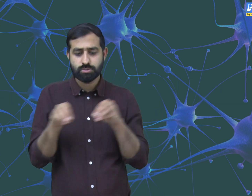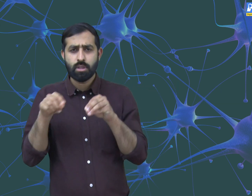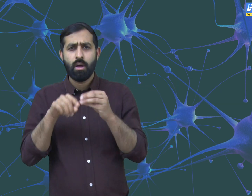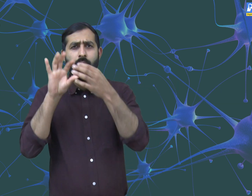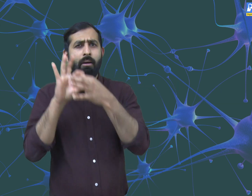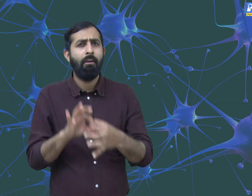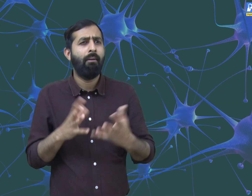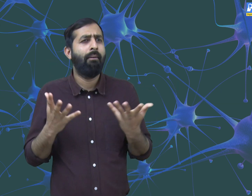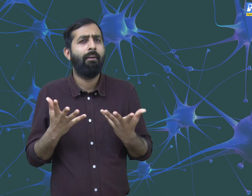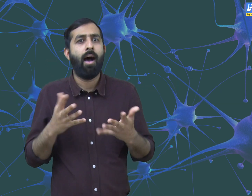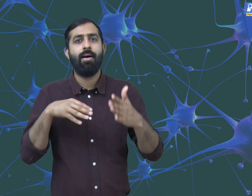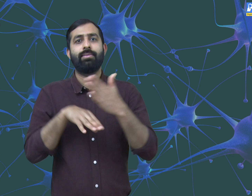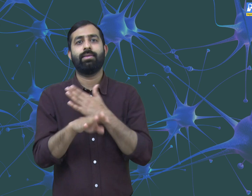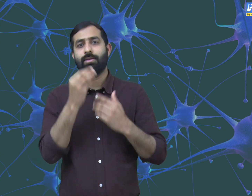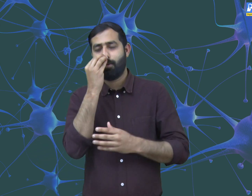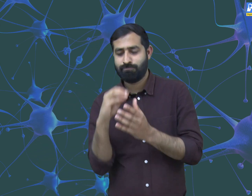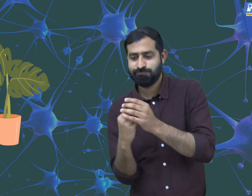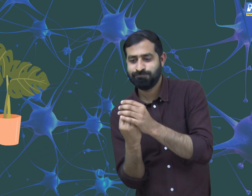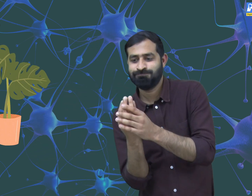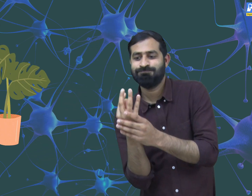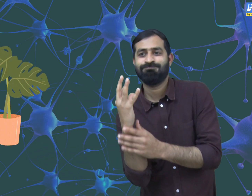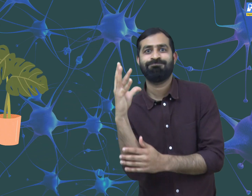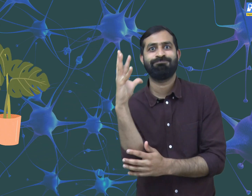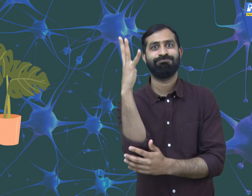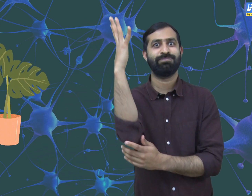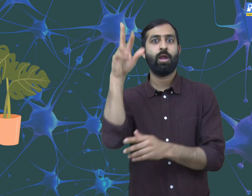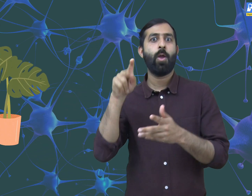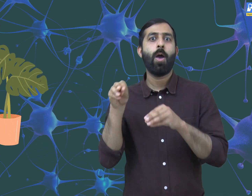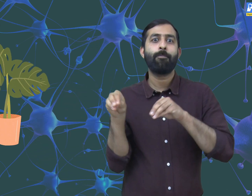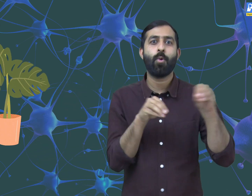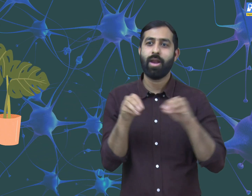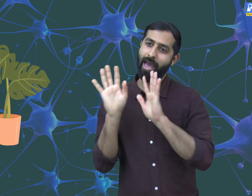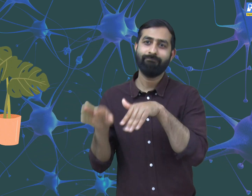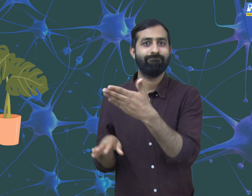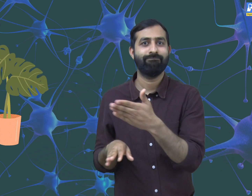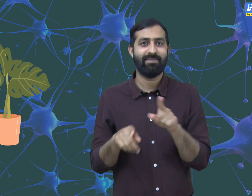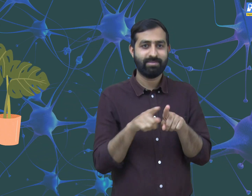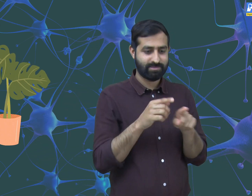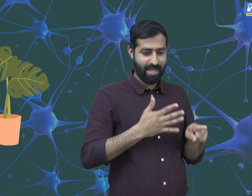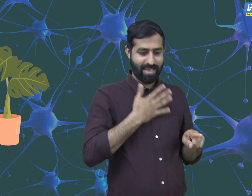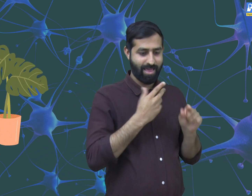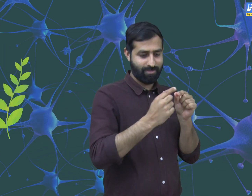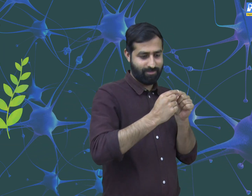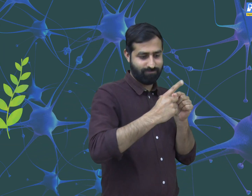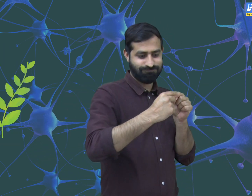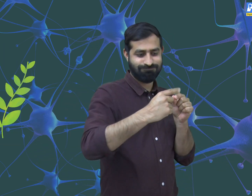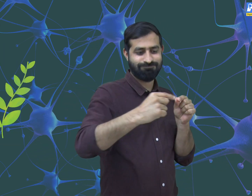Movement due to growth- There is a movement in plants when it grows.